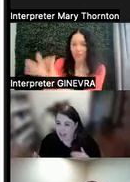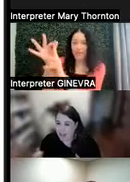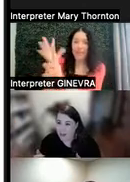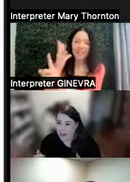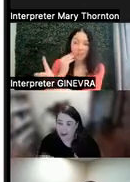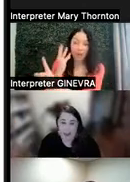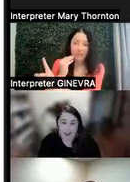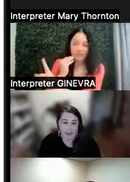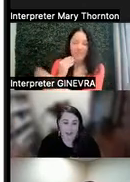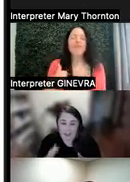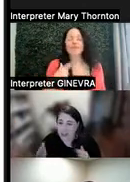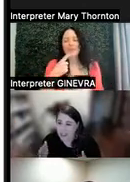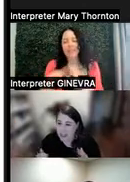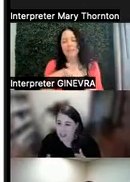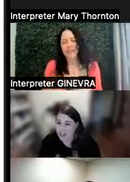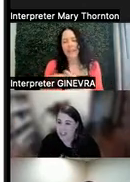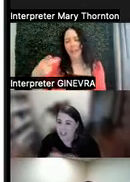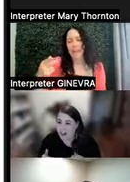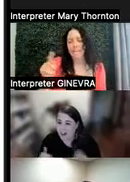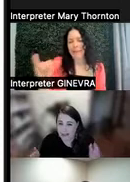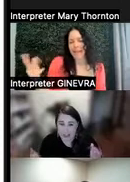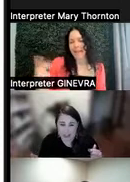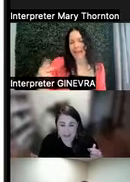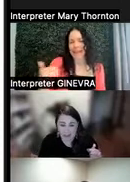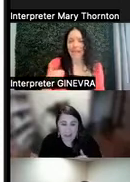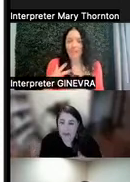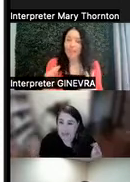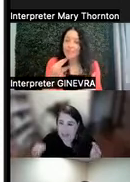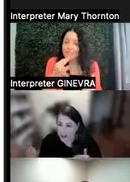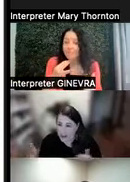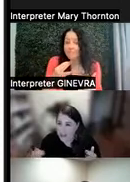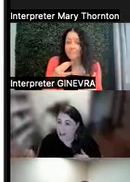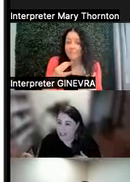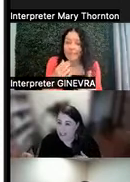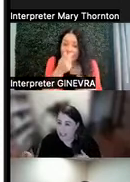both have a lot of interest and expertise in the area of autism. But neither of us are autistic.